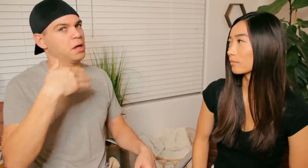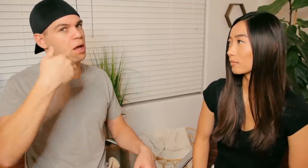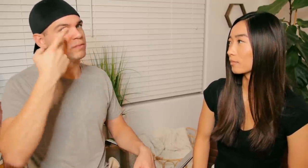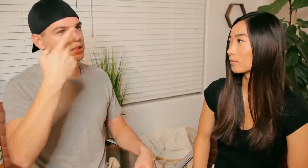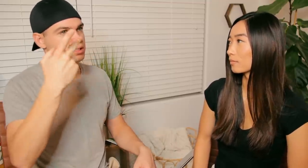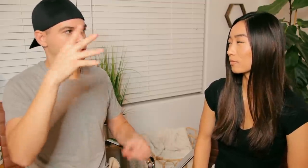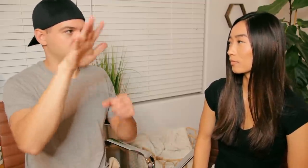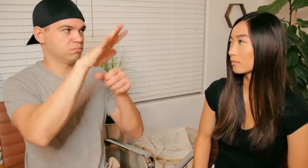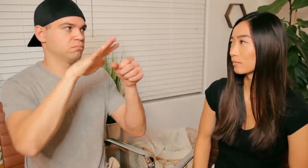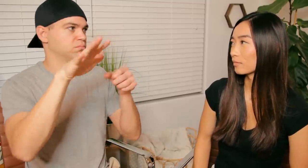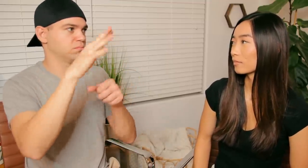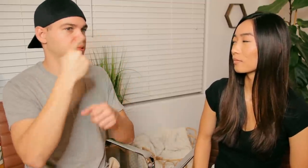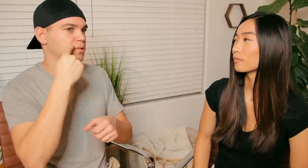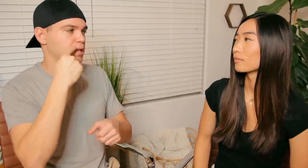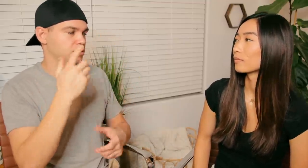I haven't really seen any use it